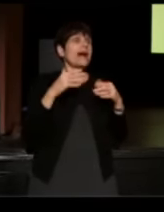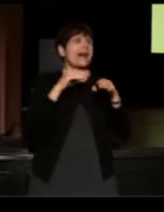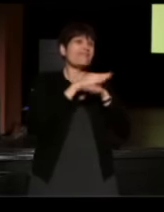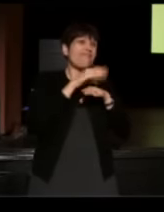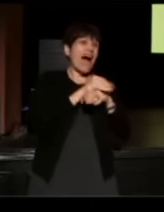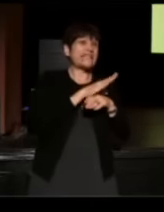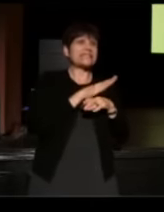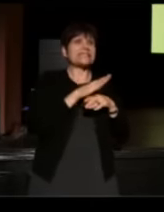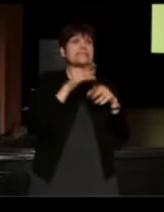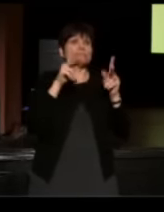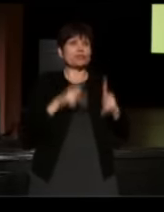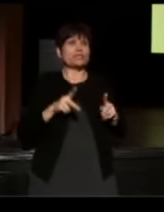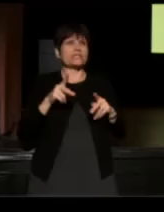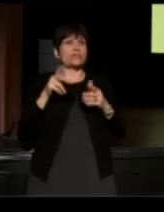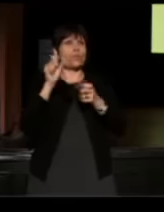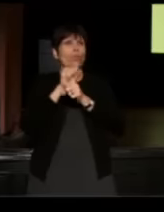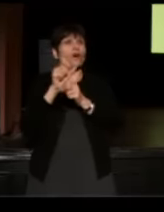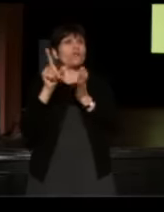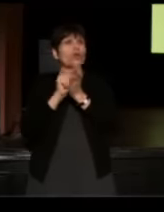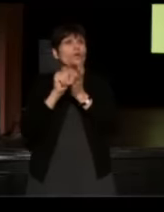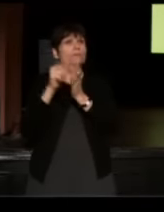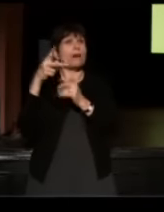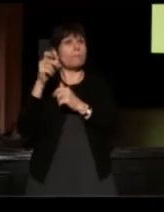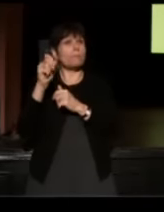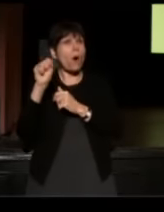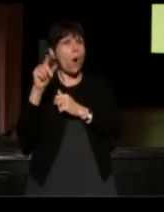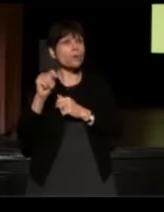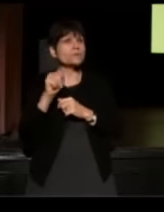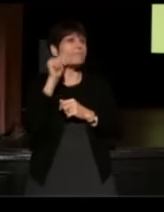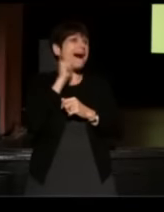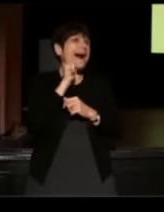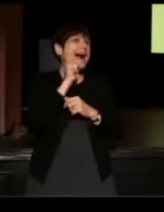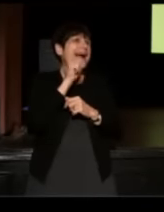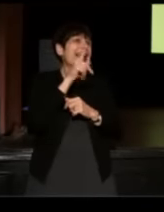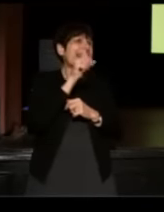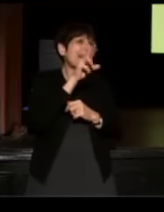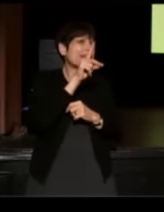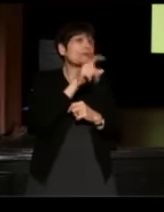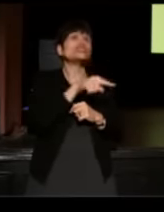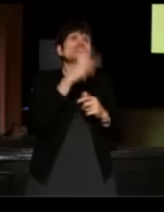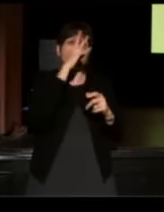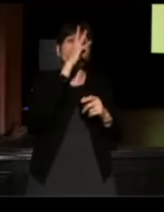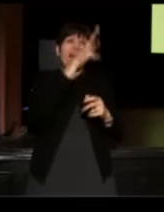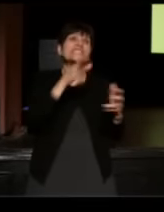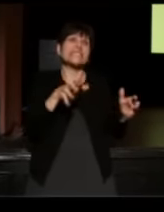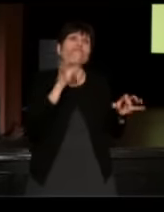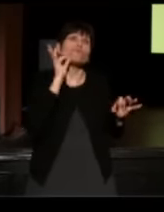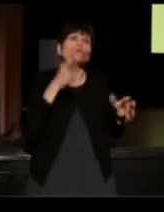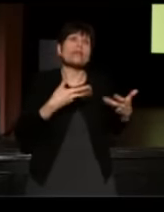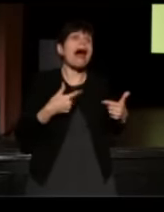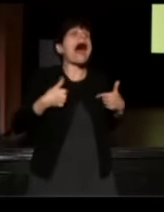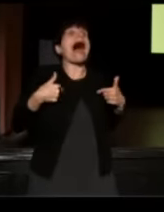and she had a sister, my aunt Bertie, who insisted she invented fruit salad and would always say--